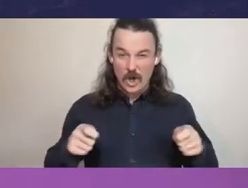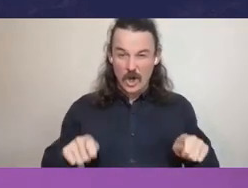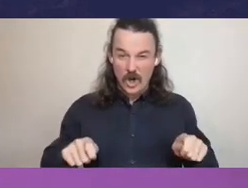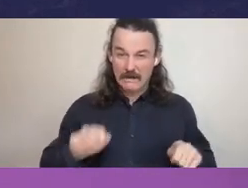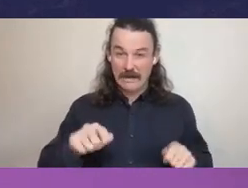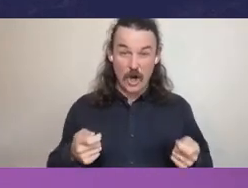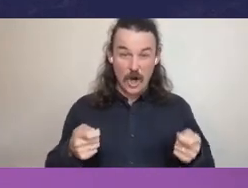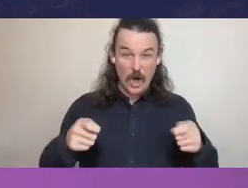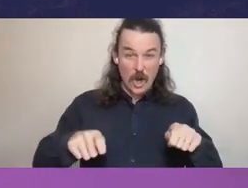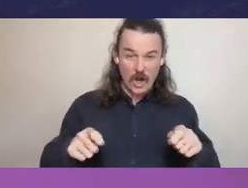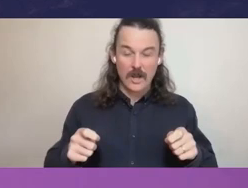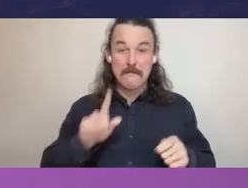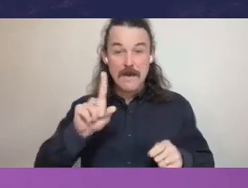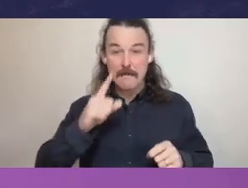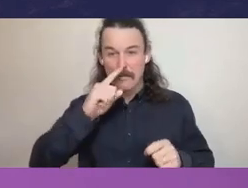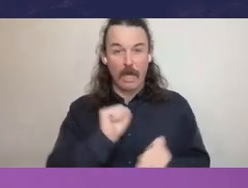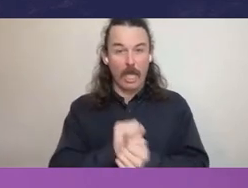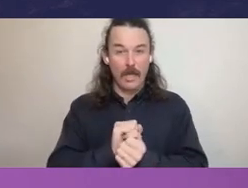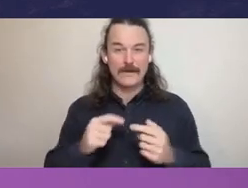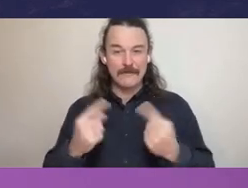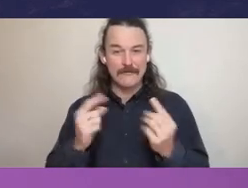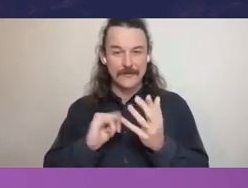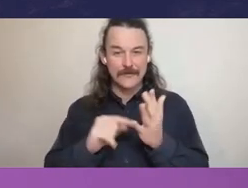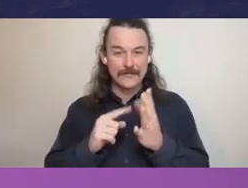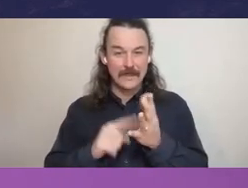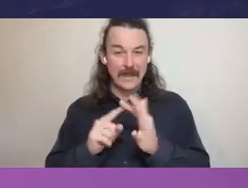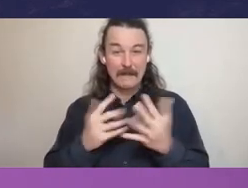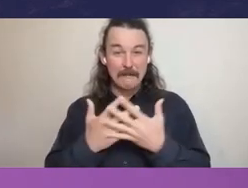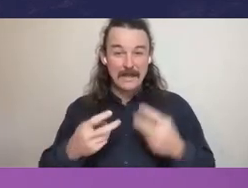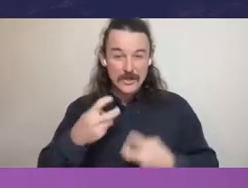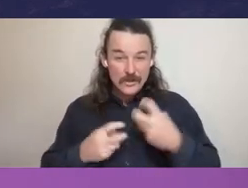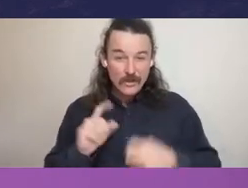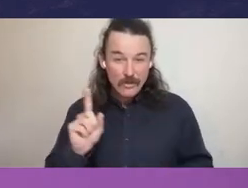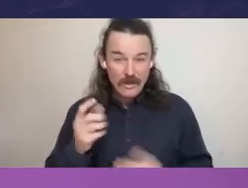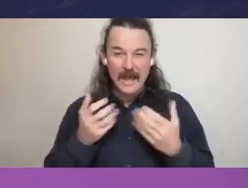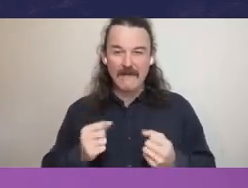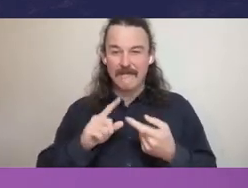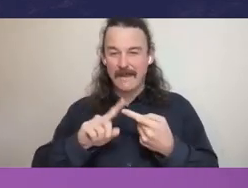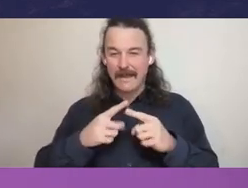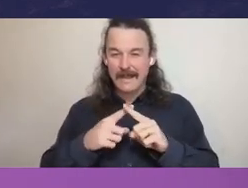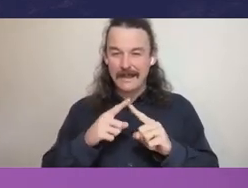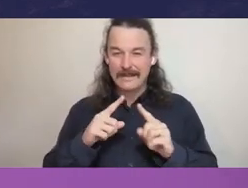And a key issue there was there was an exemption scheme - on paper it looked very sound.